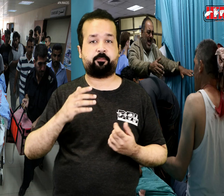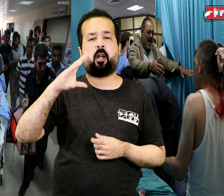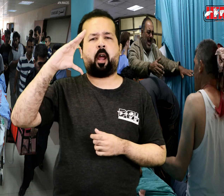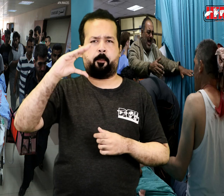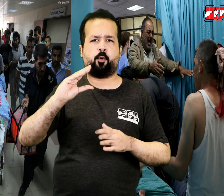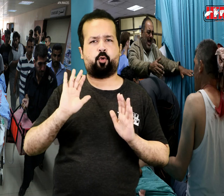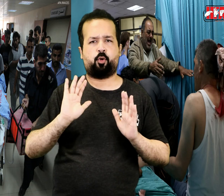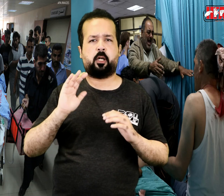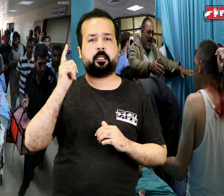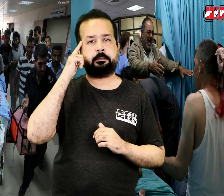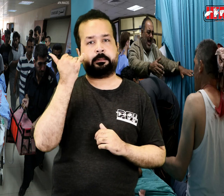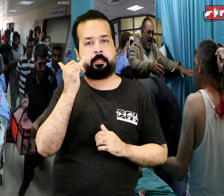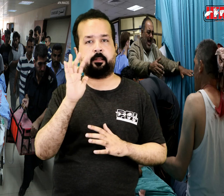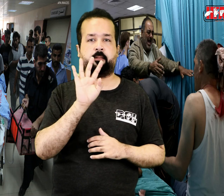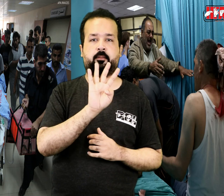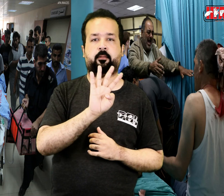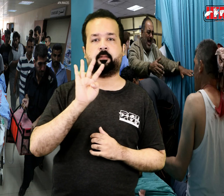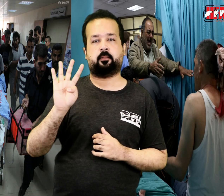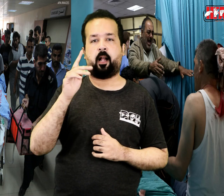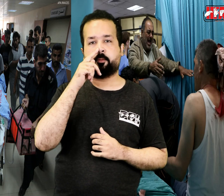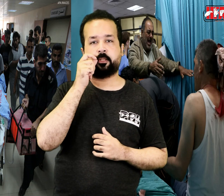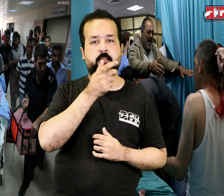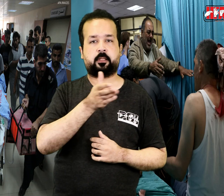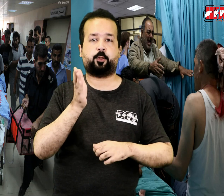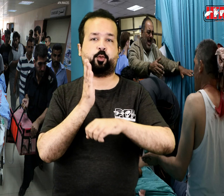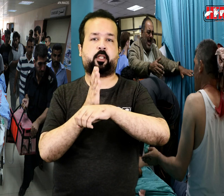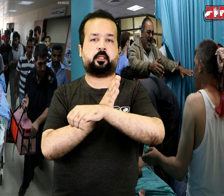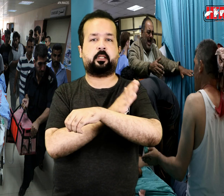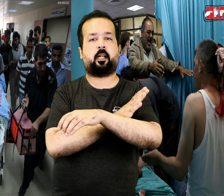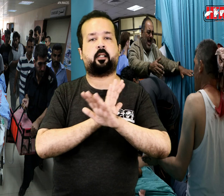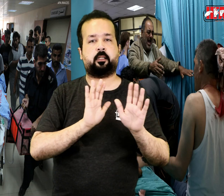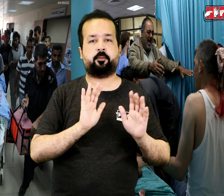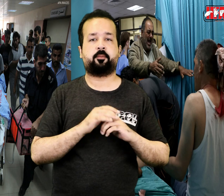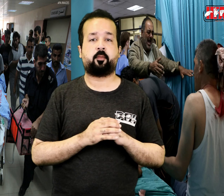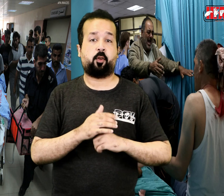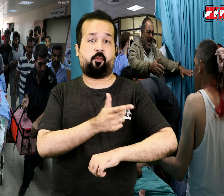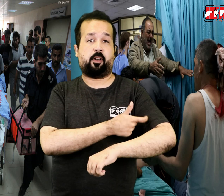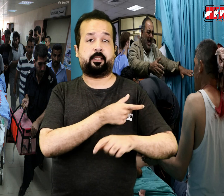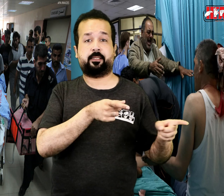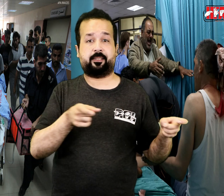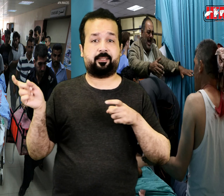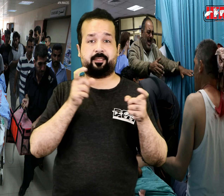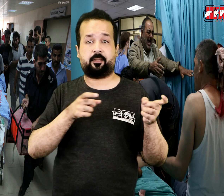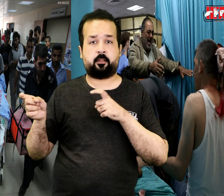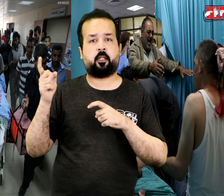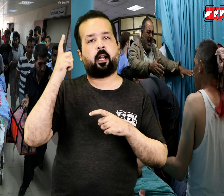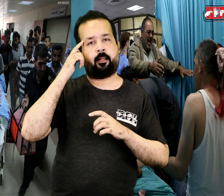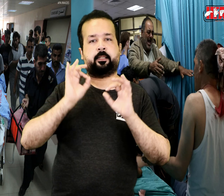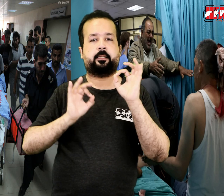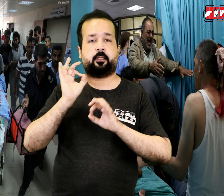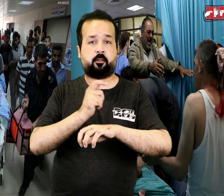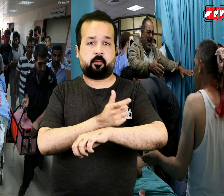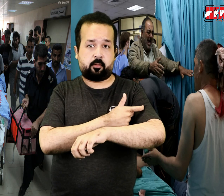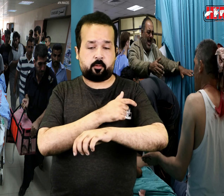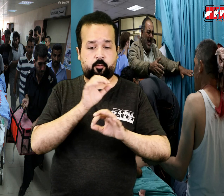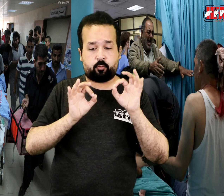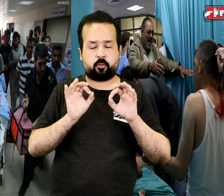while at least 44 people were injured and being treated in hospitals.